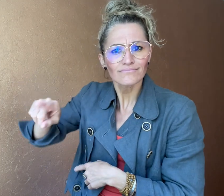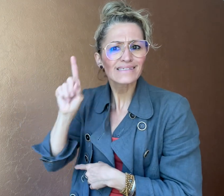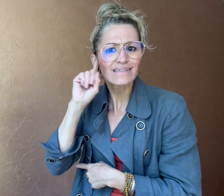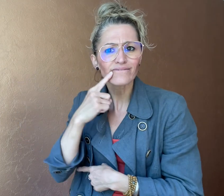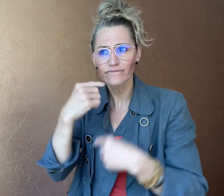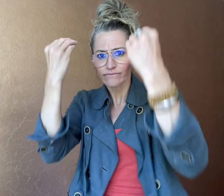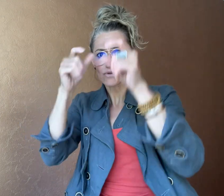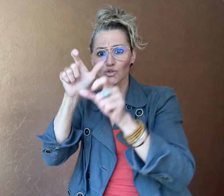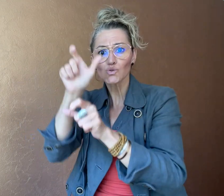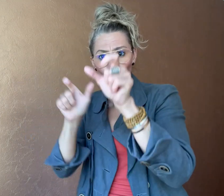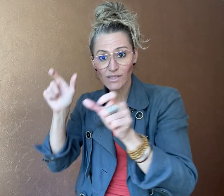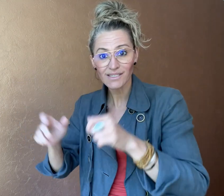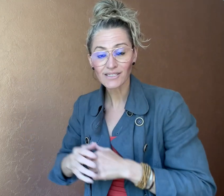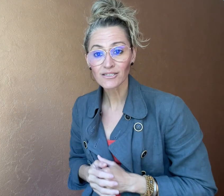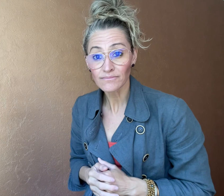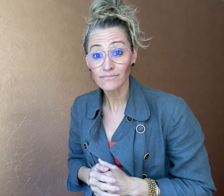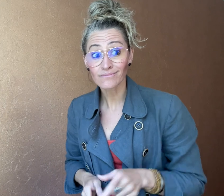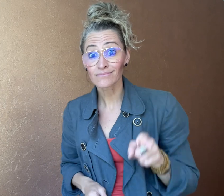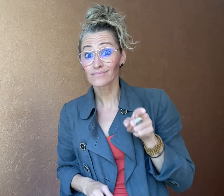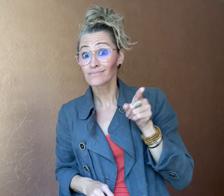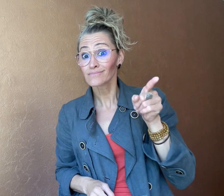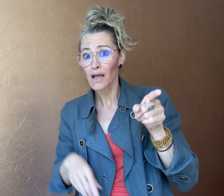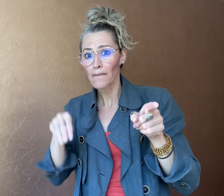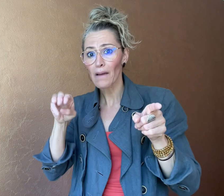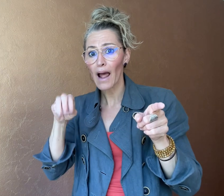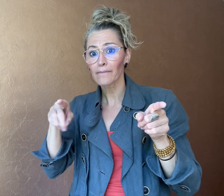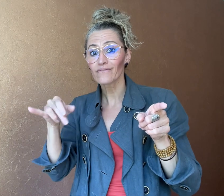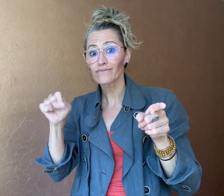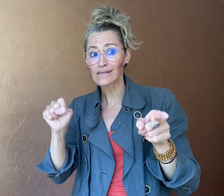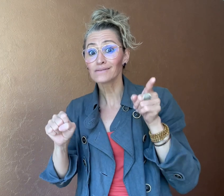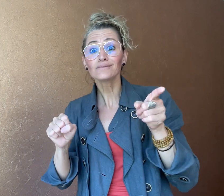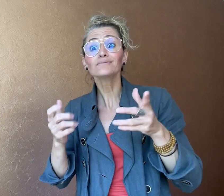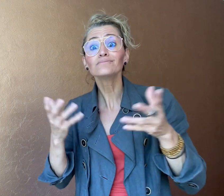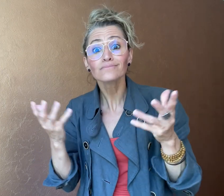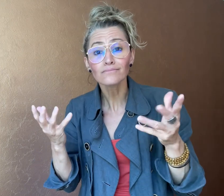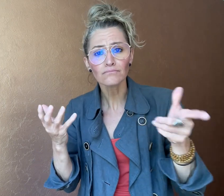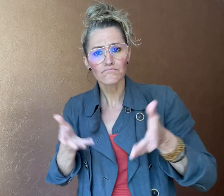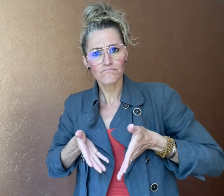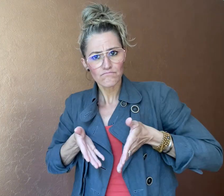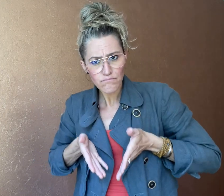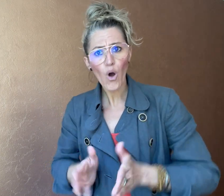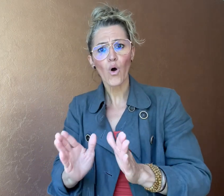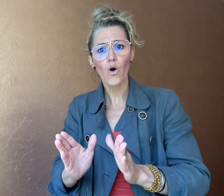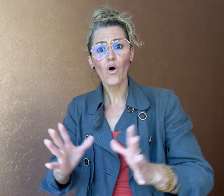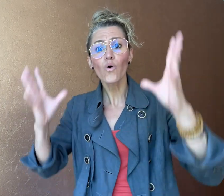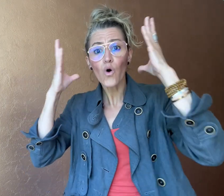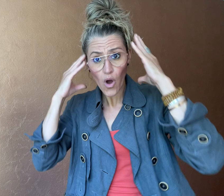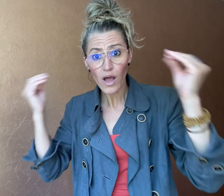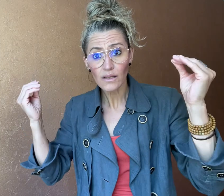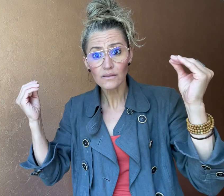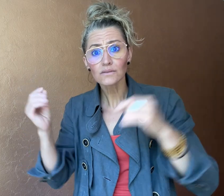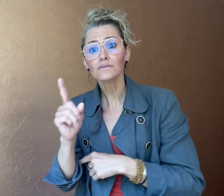Though Memphis was born in The Netherlands, Memphis has